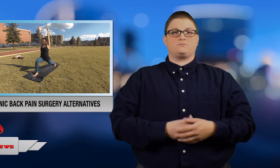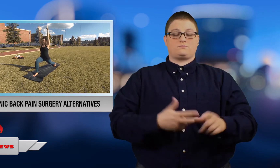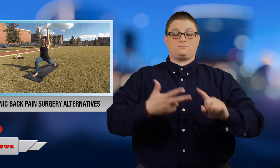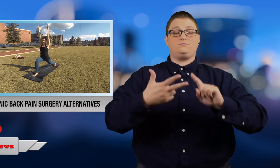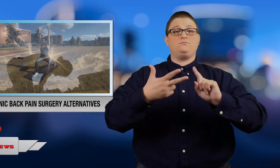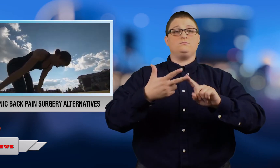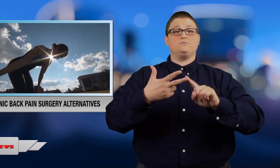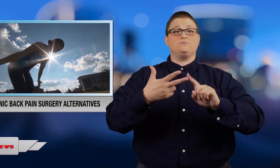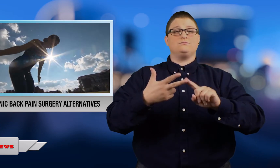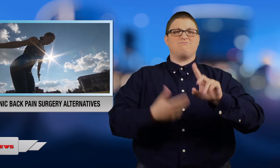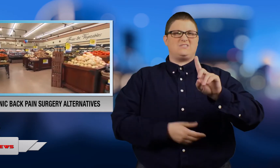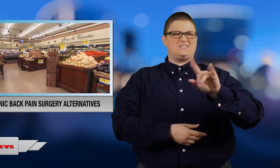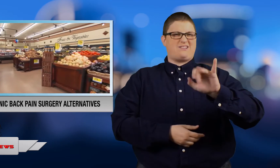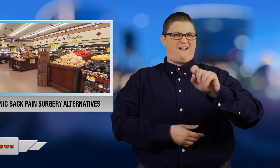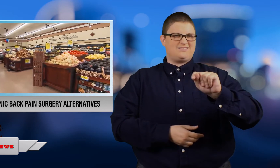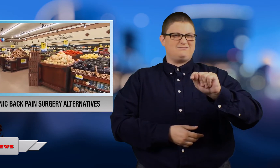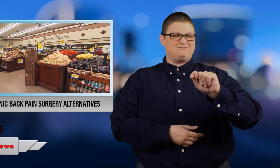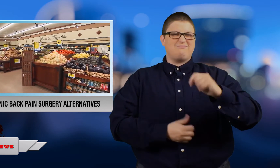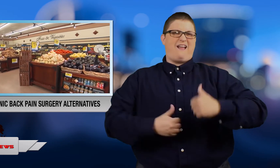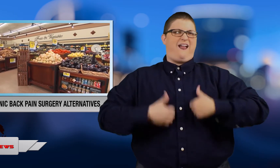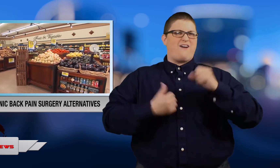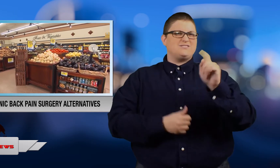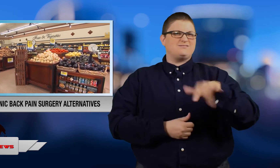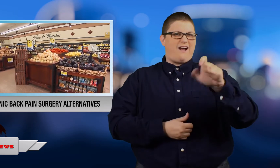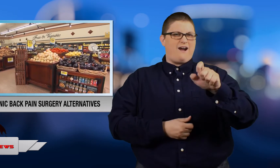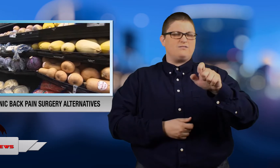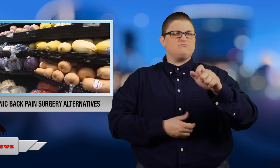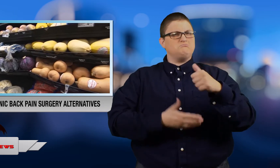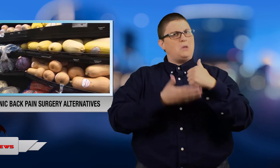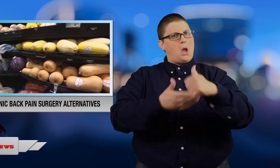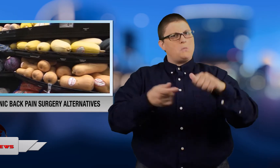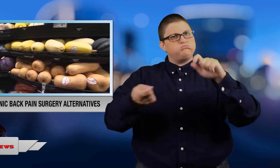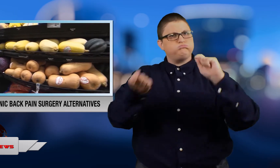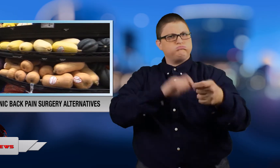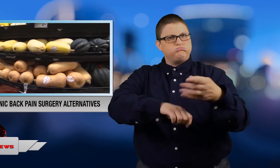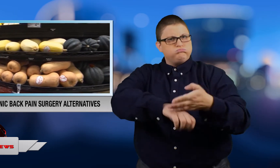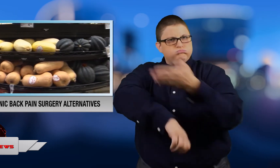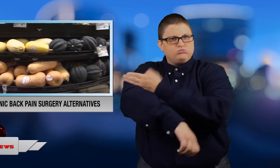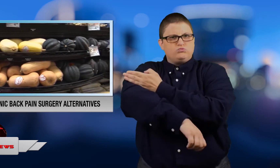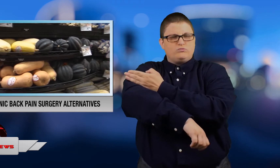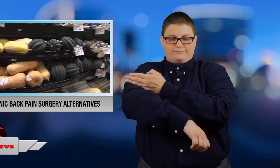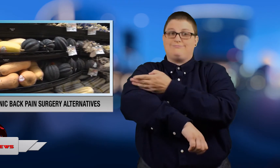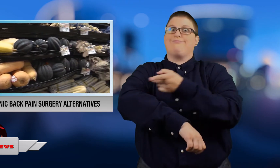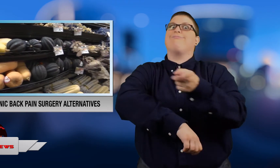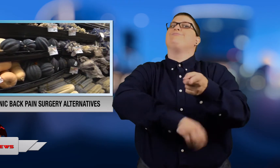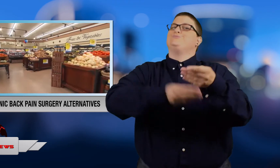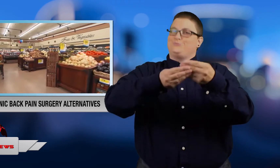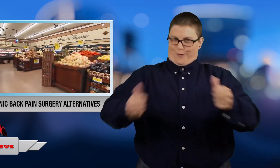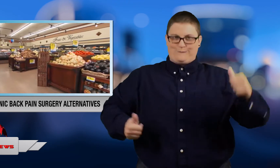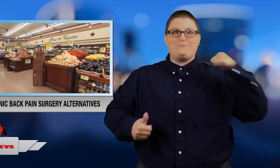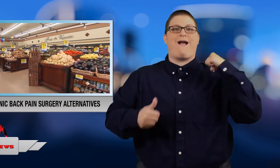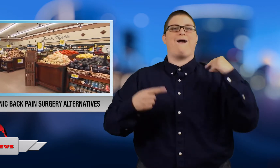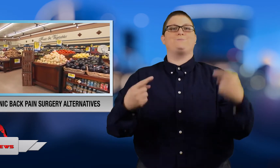diet and other lifestyle modifications can also help relieve back pain.